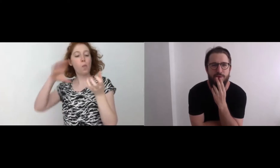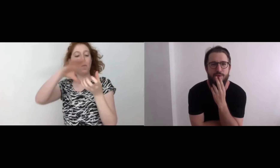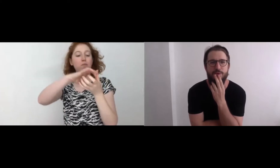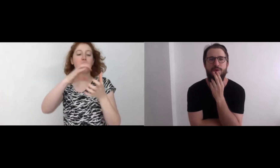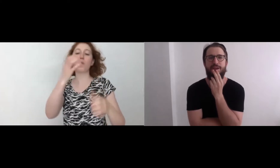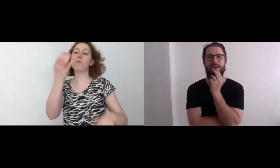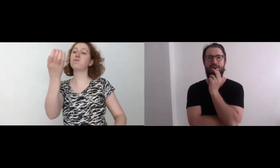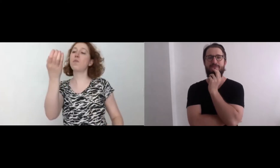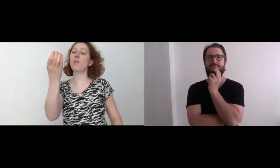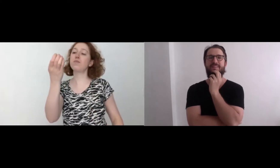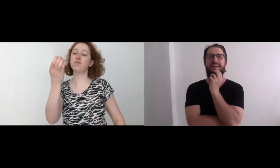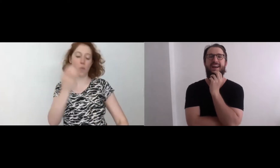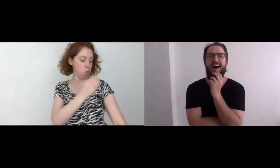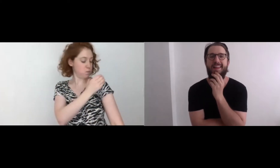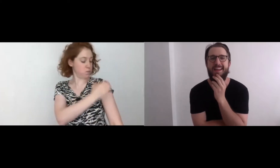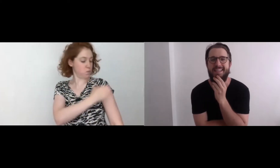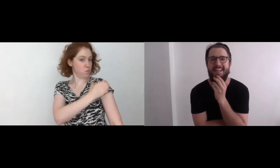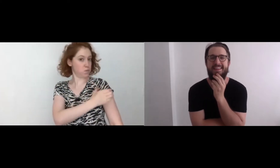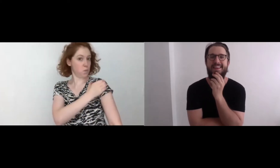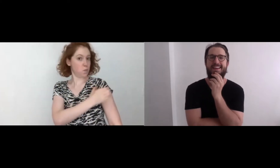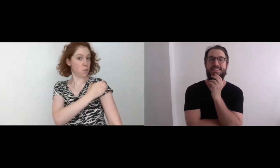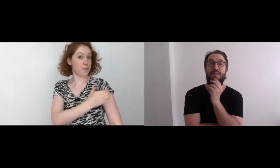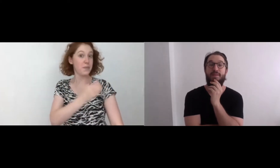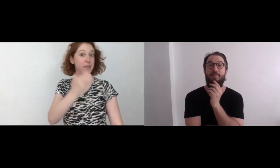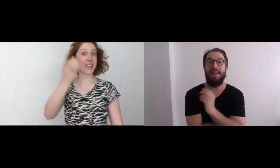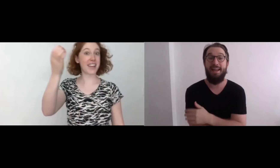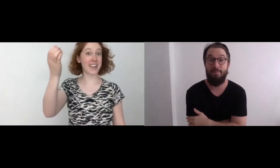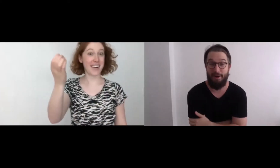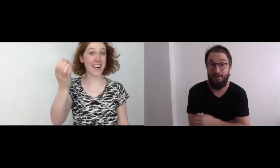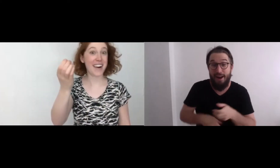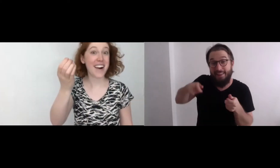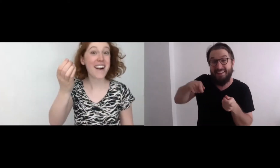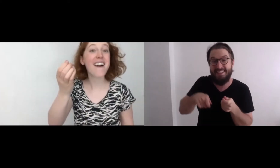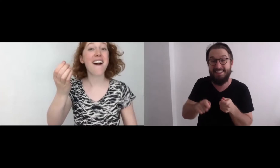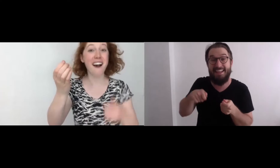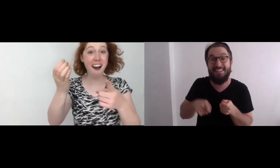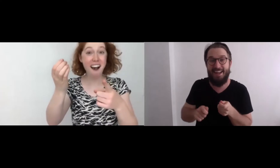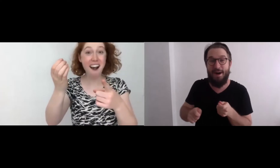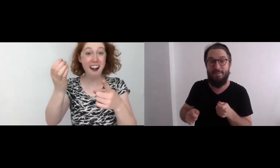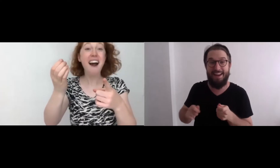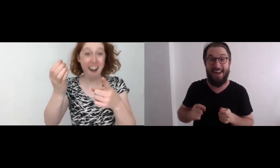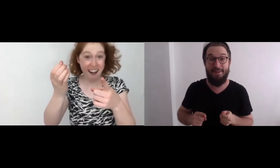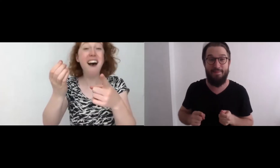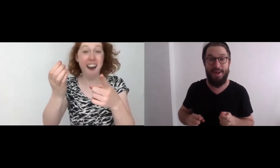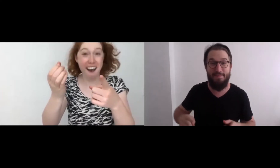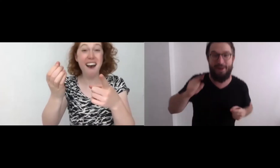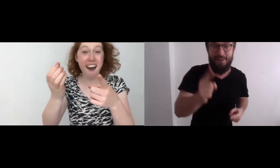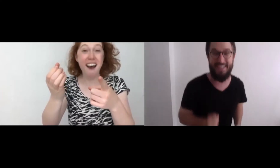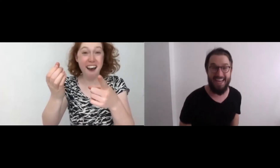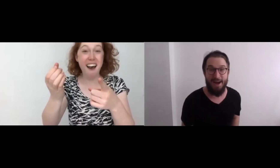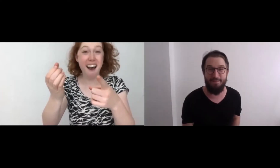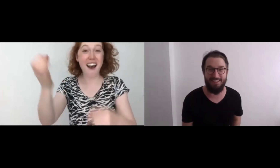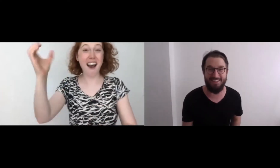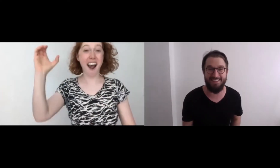you know, I like to eat this with peanut butter, I like to slice it up and eat it with peanut butter; it's apples!